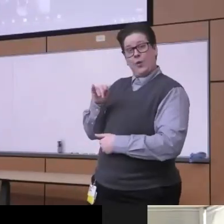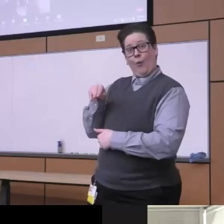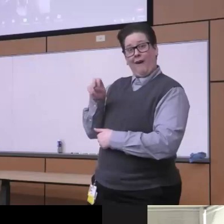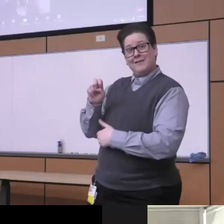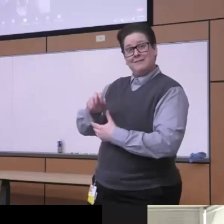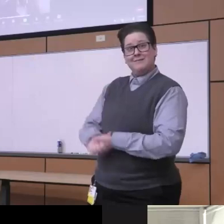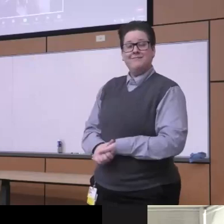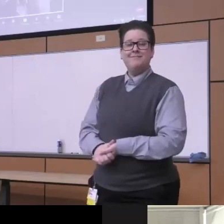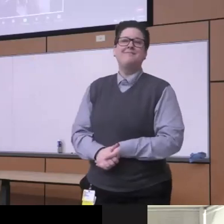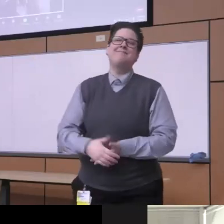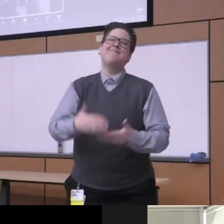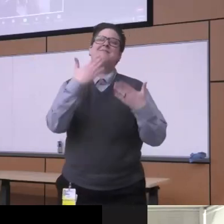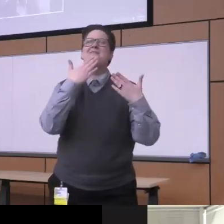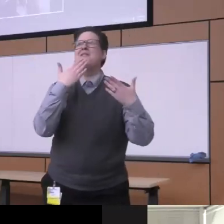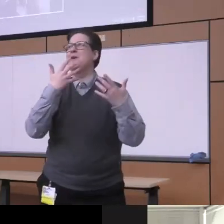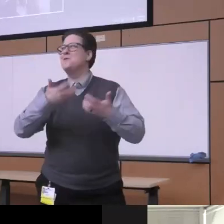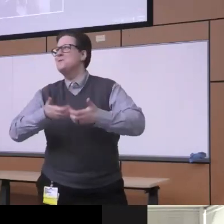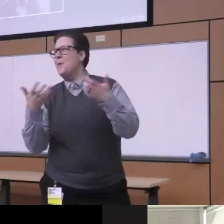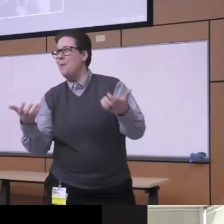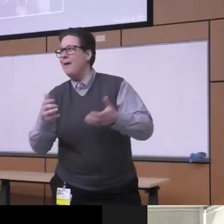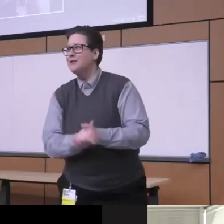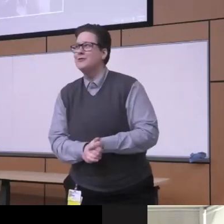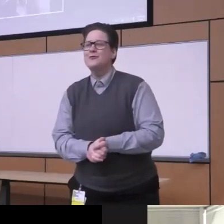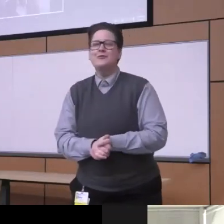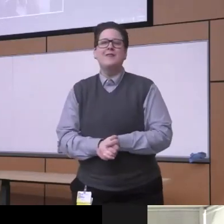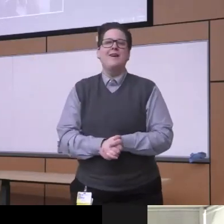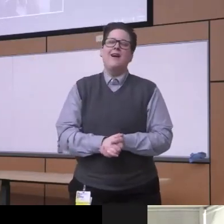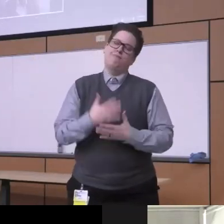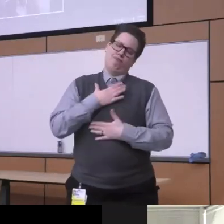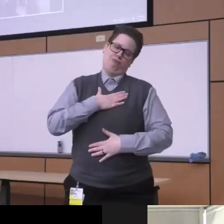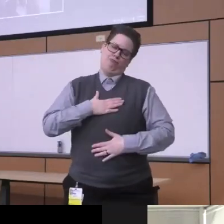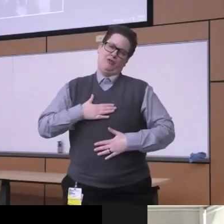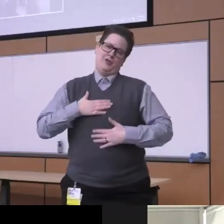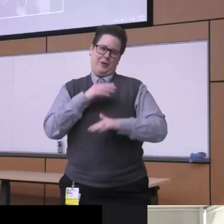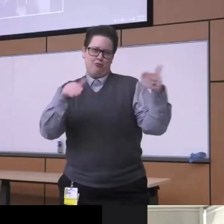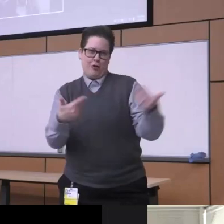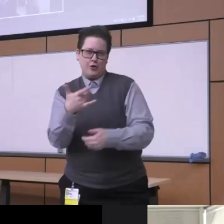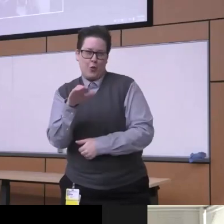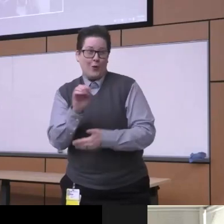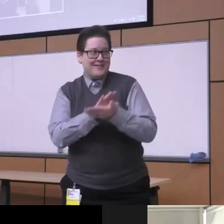thank you so much George I really appreciate it and it's so great to see you on zoom